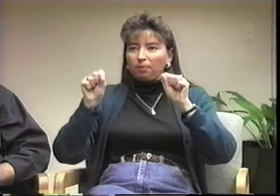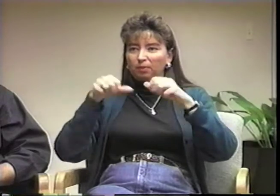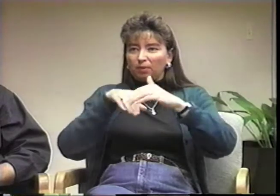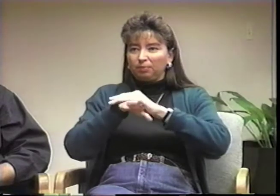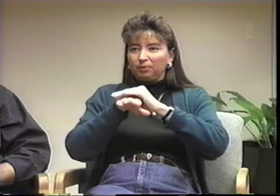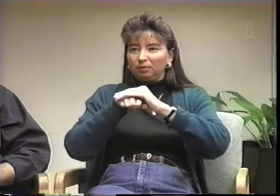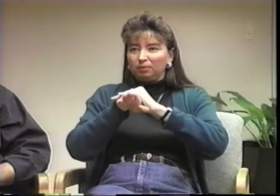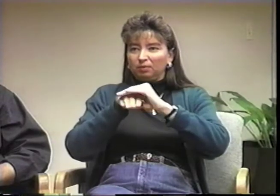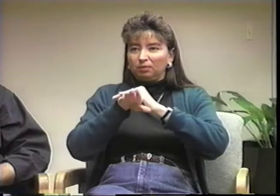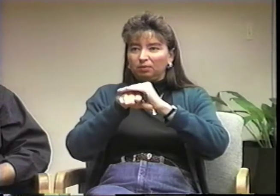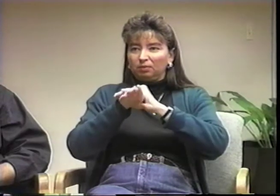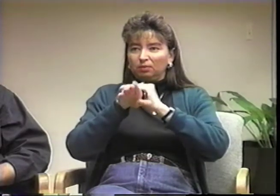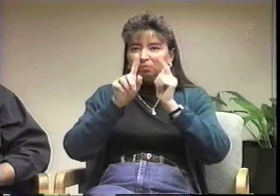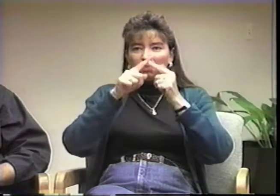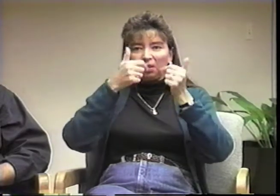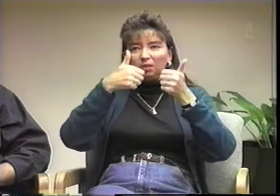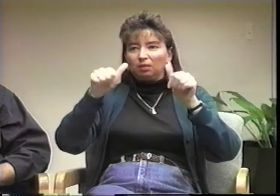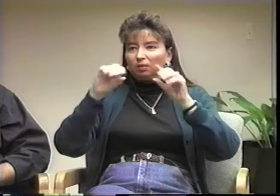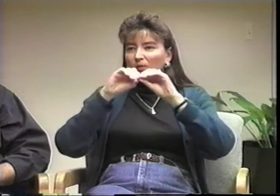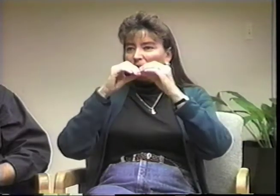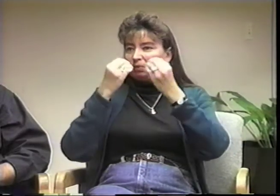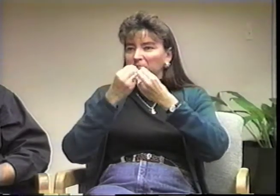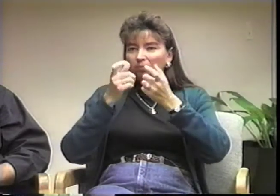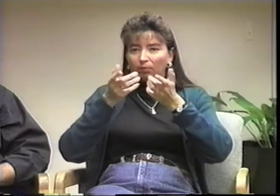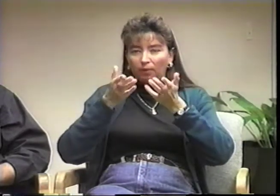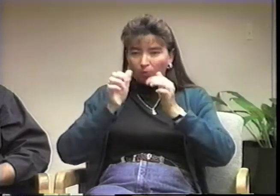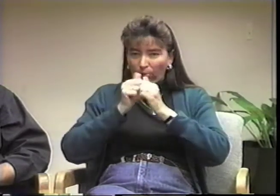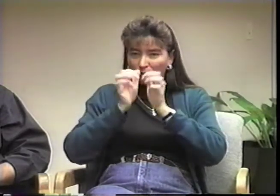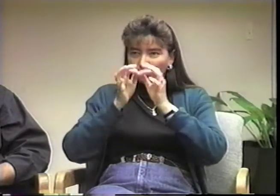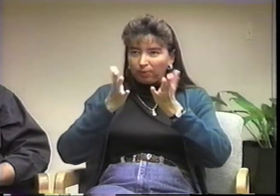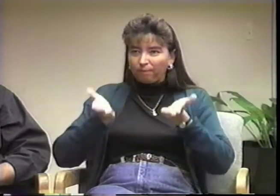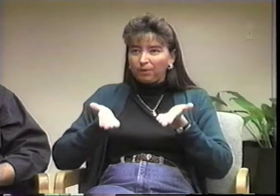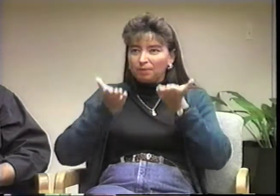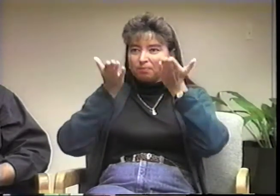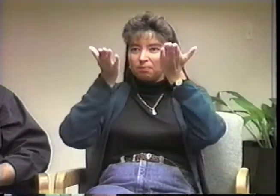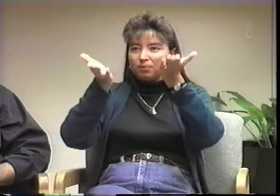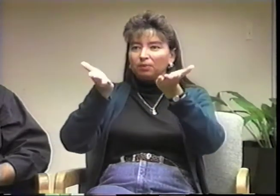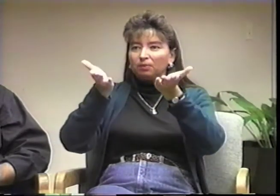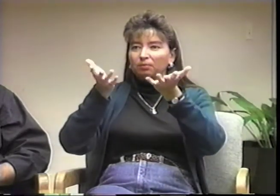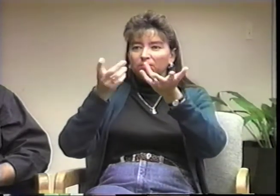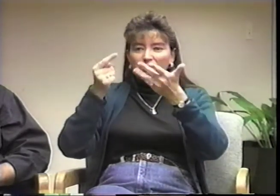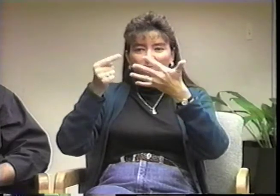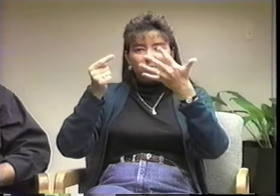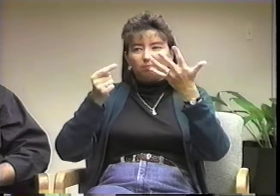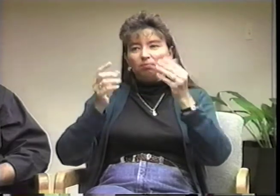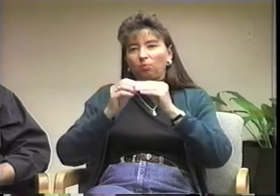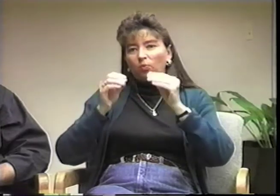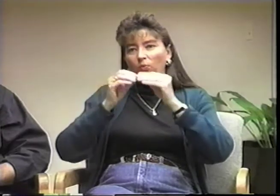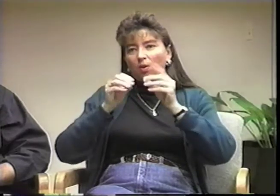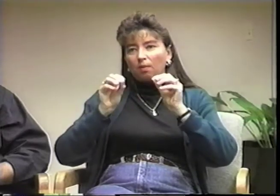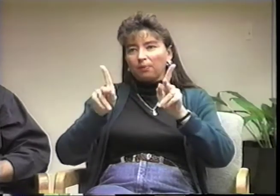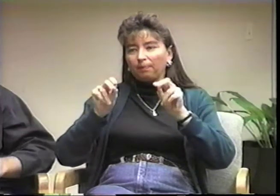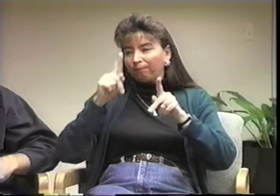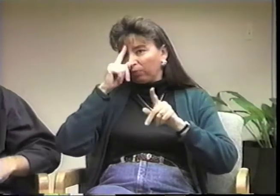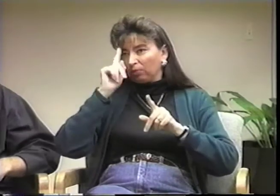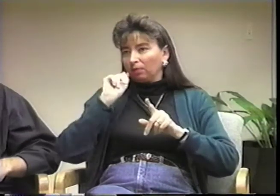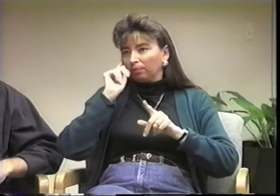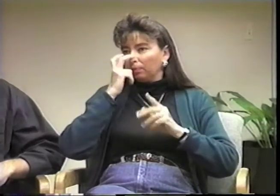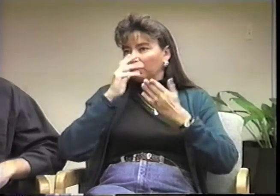in accessing various organizations while working with an interpreter basically providing more opportunities